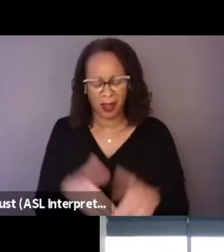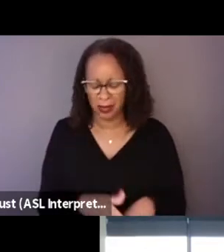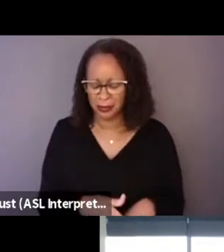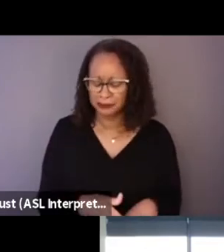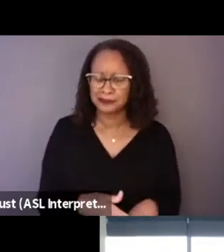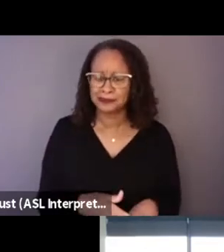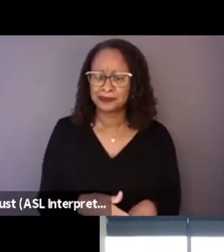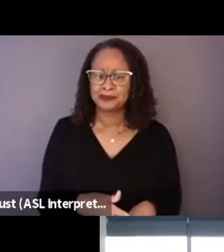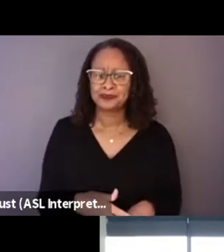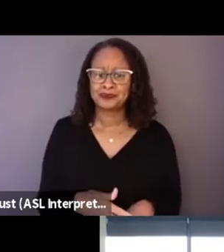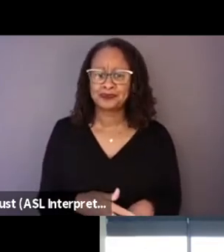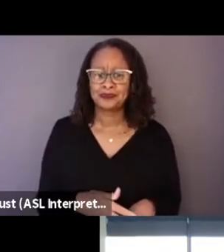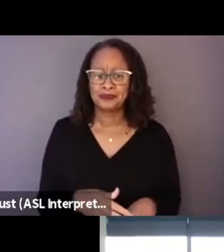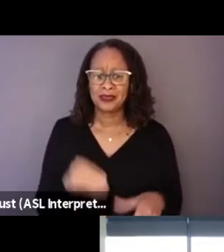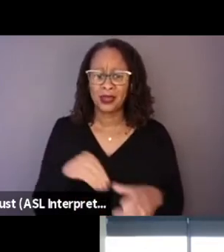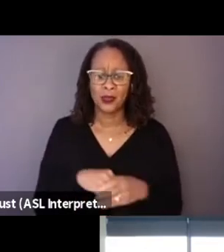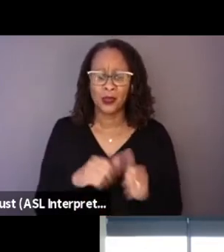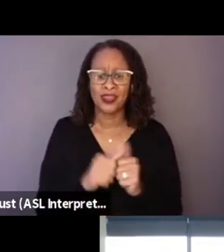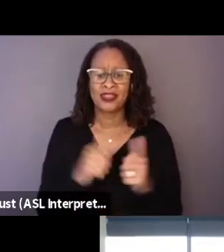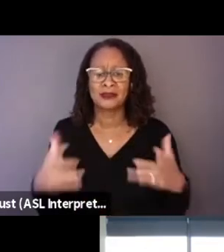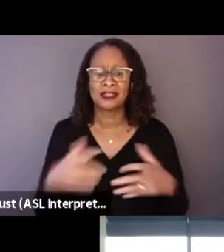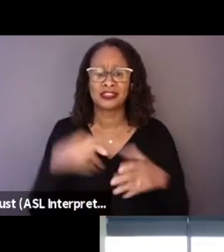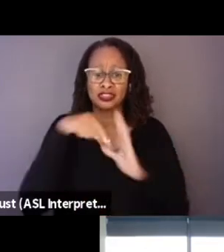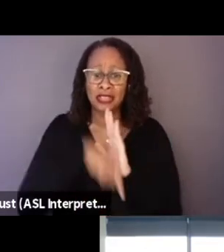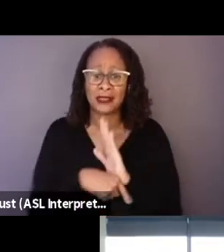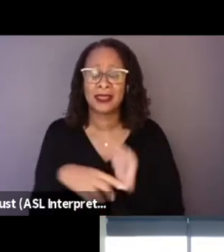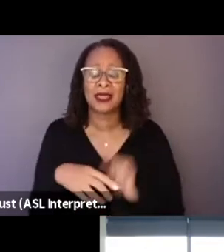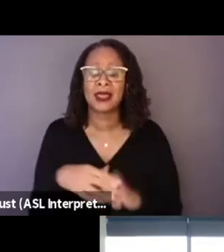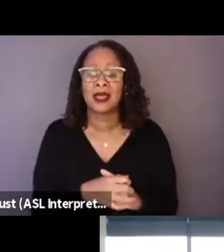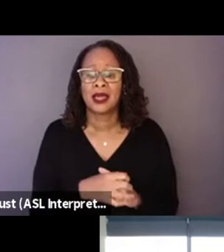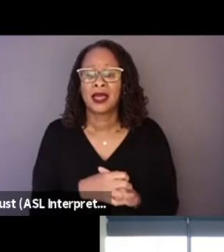in as much depth as these actors did,